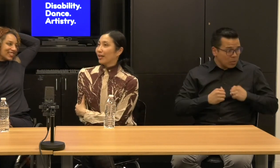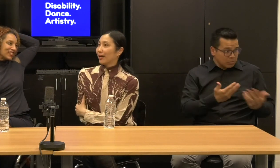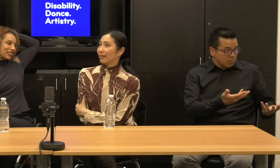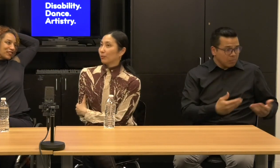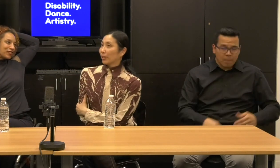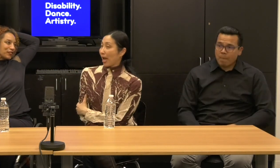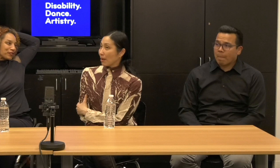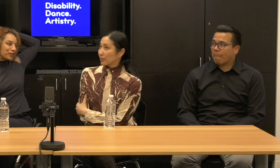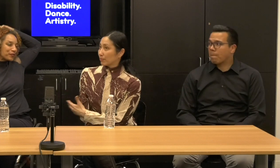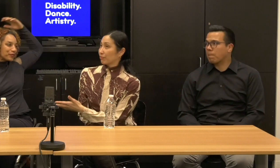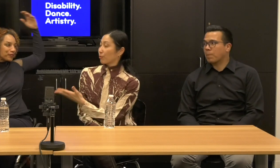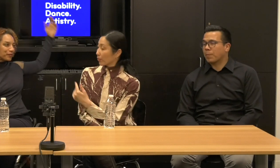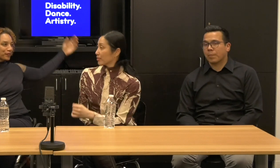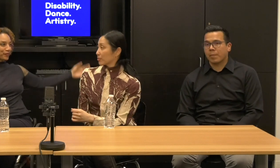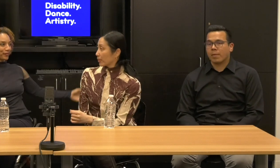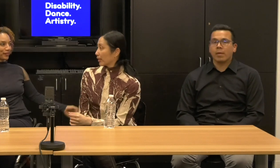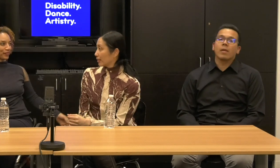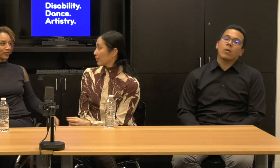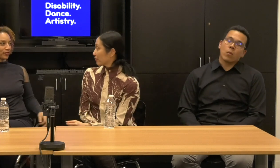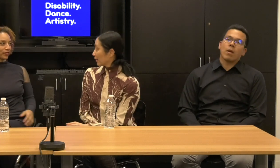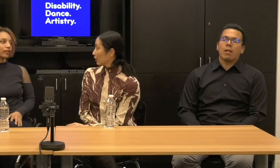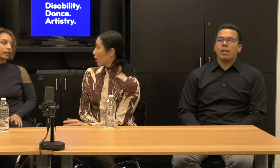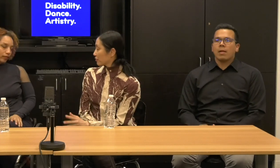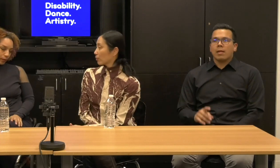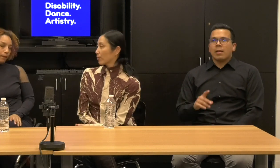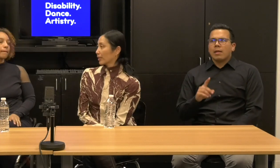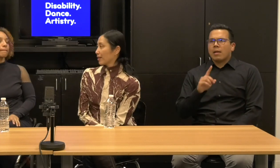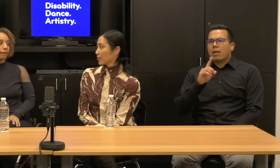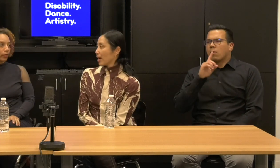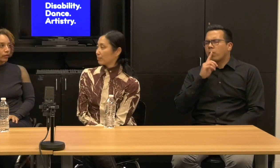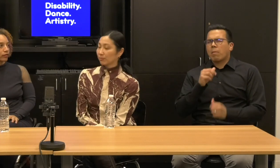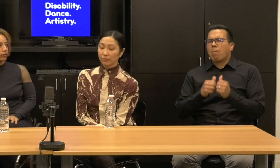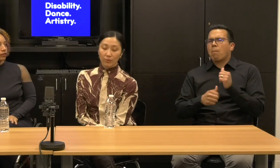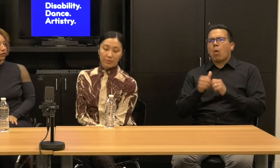Janet: What happened before this weekend, I think a lot of the work has to happen before